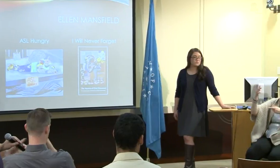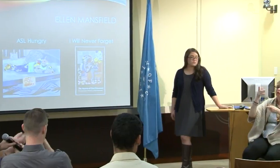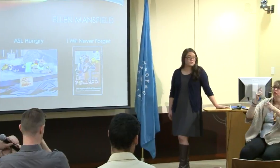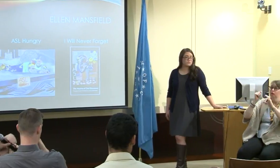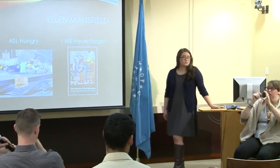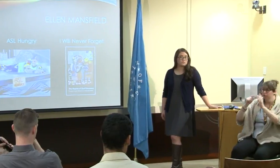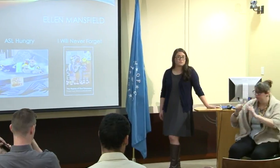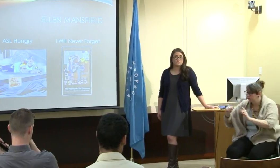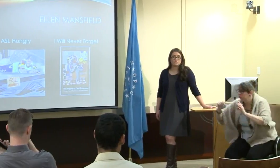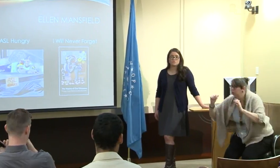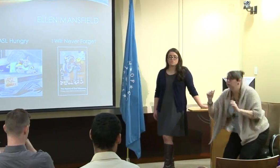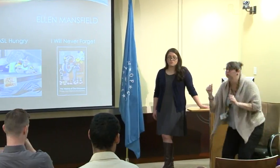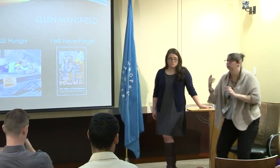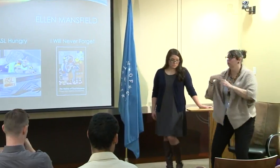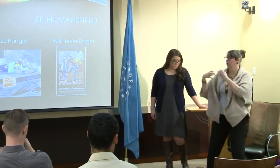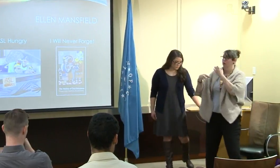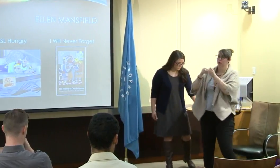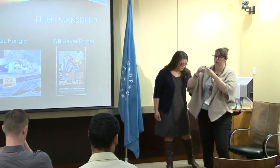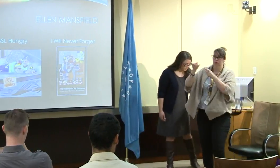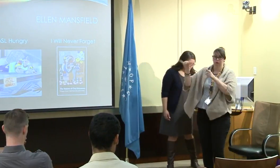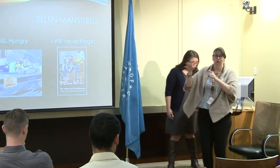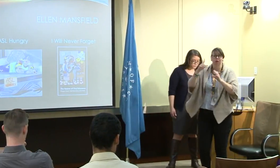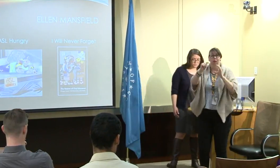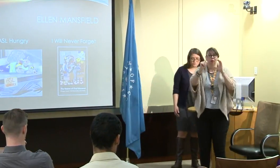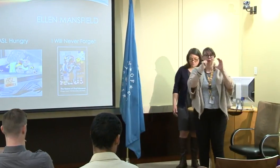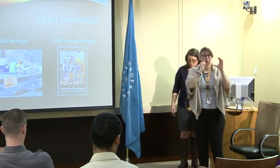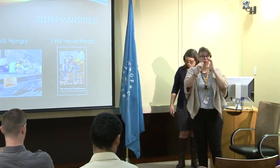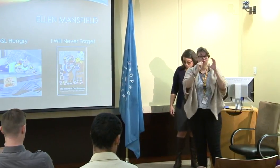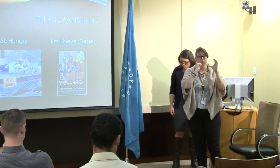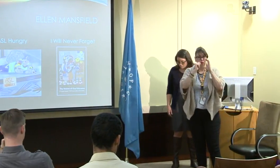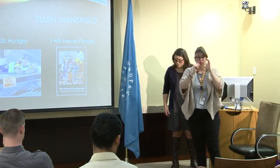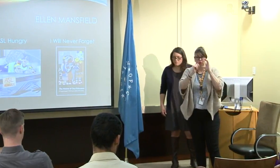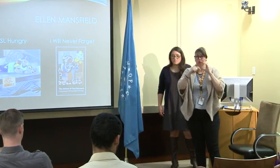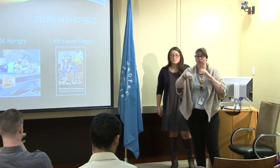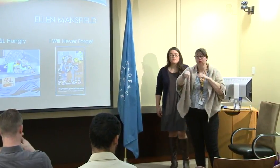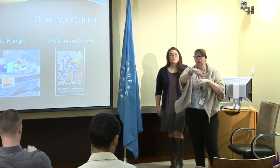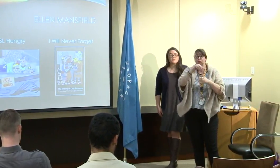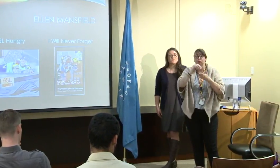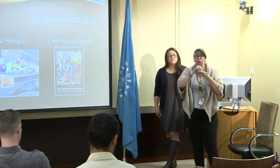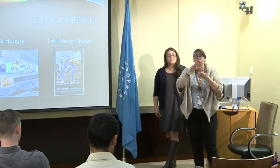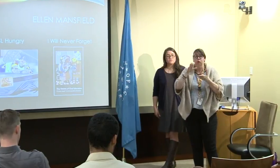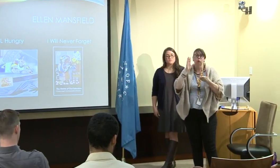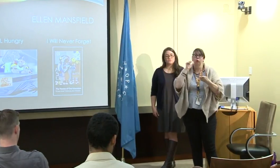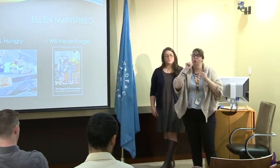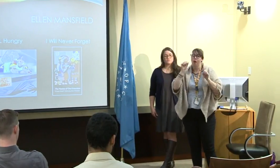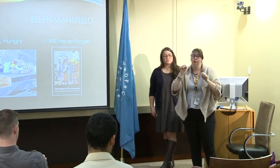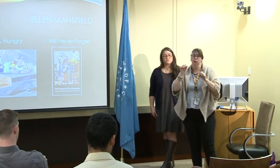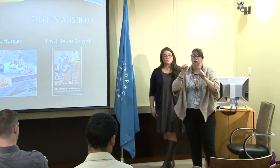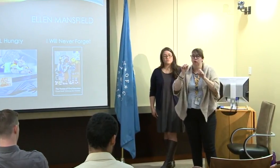Let me add to that. Total communication, TC,